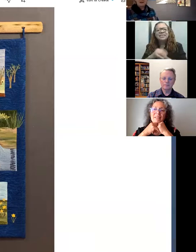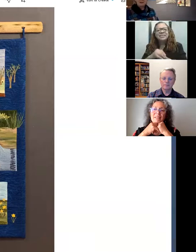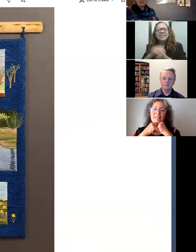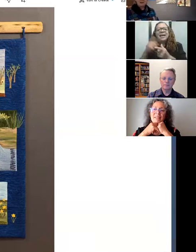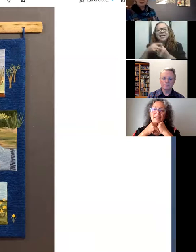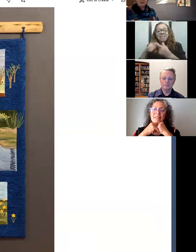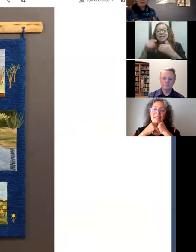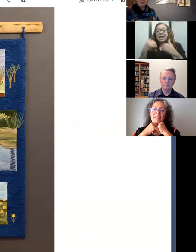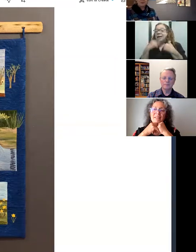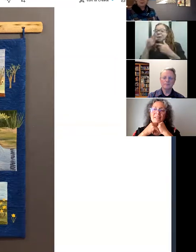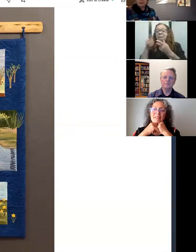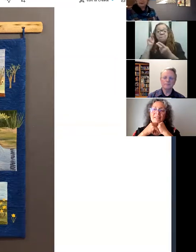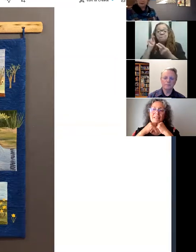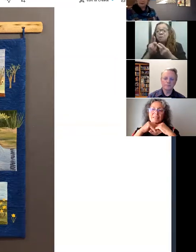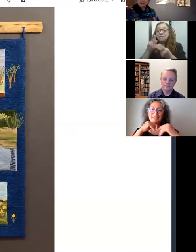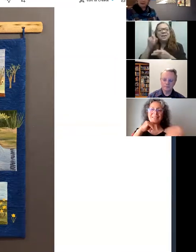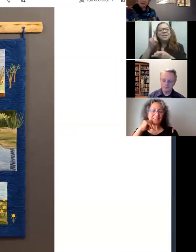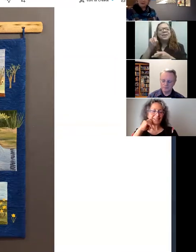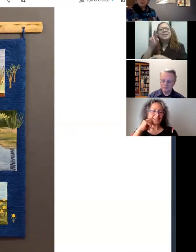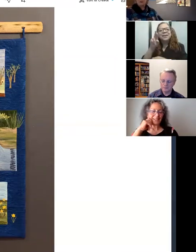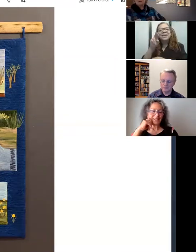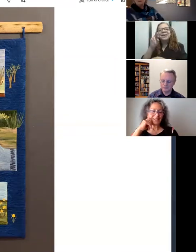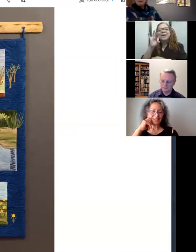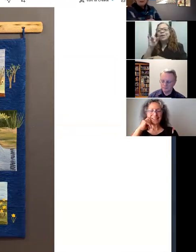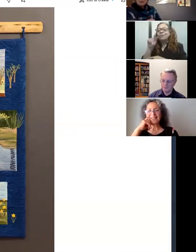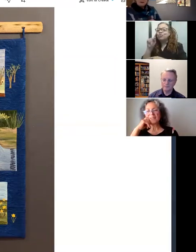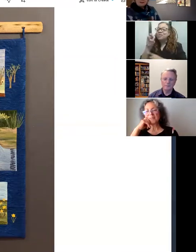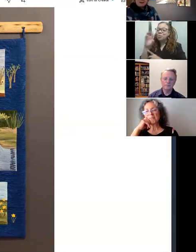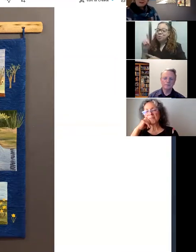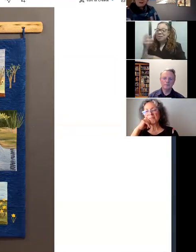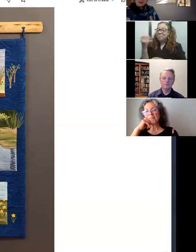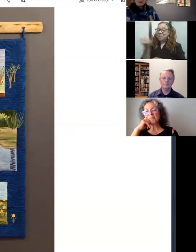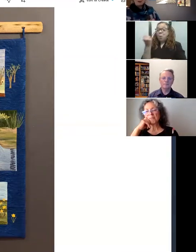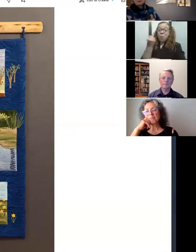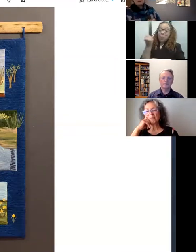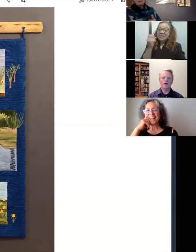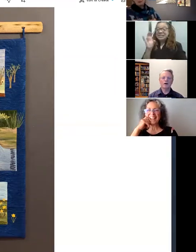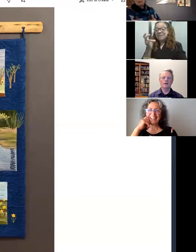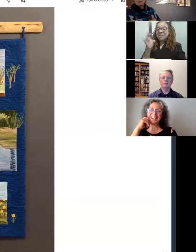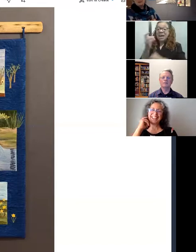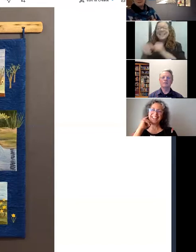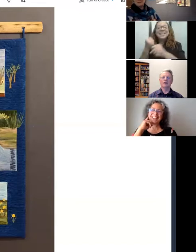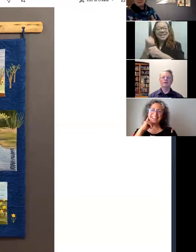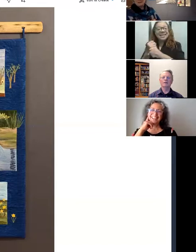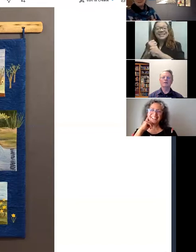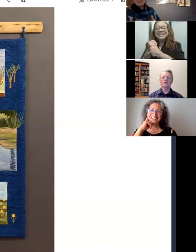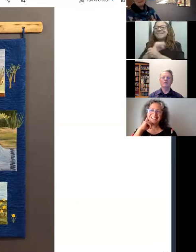the perfect piece of driftwood that I've been holding on to for probably seven or eight years that way! Wow!